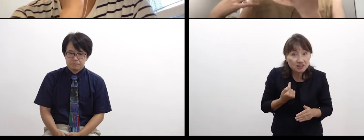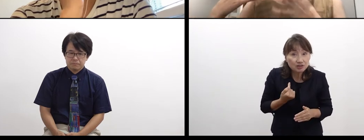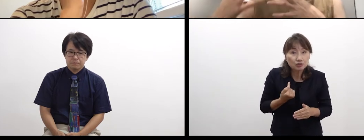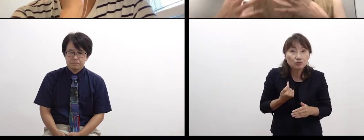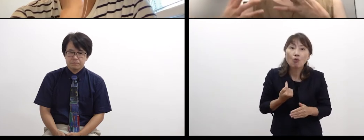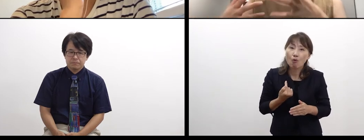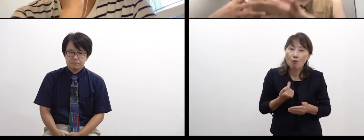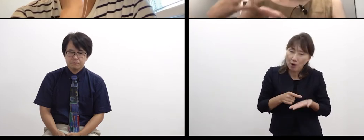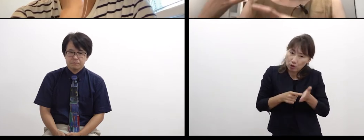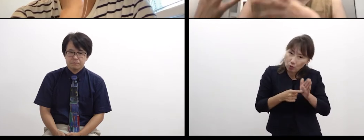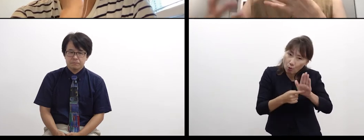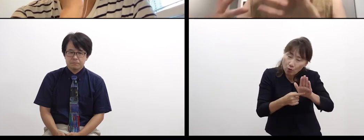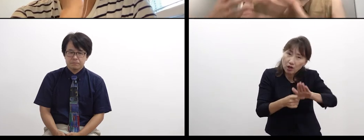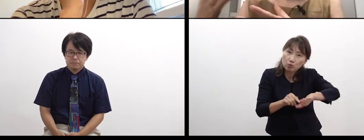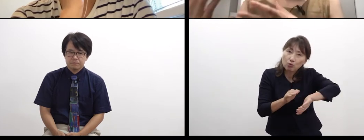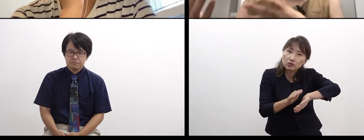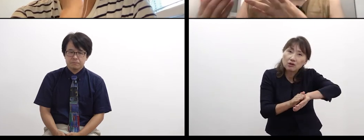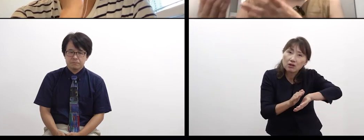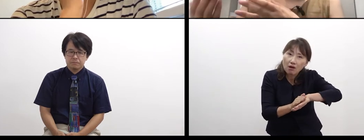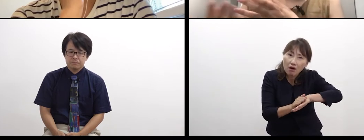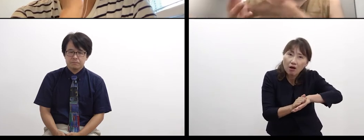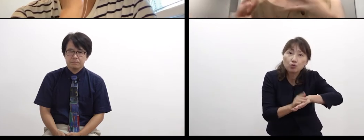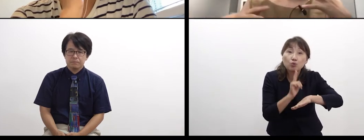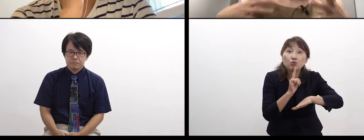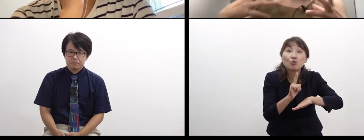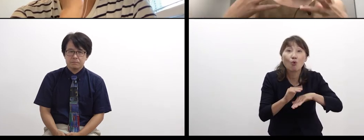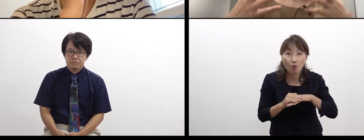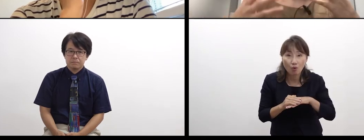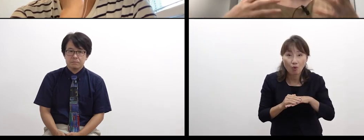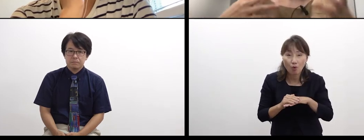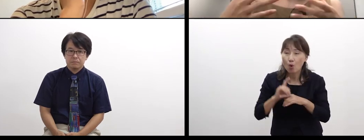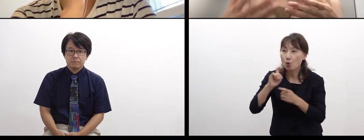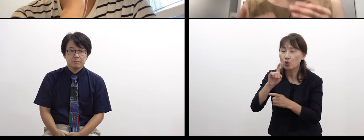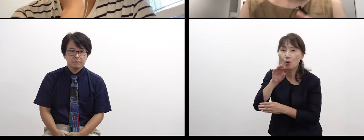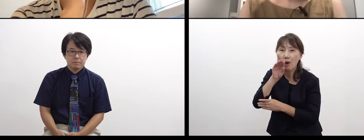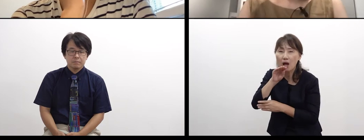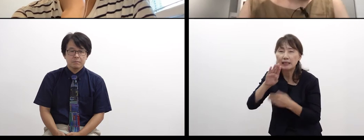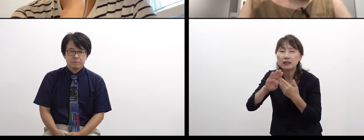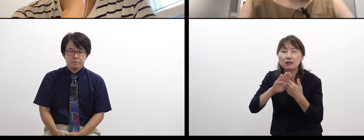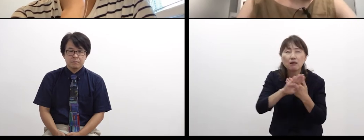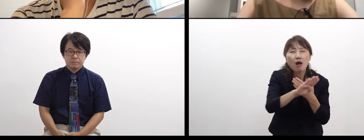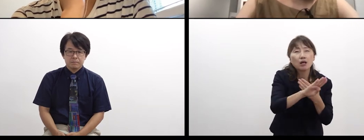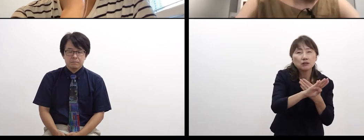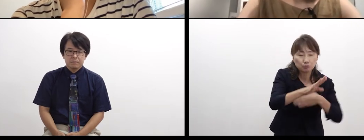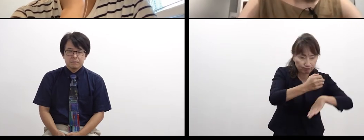or other ways of expression than language